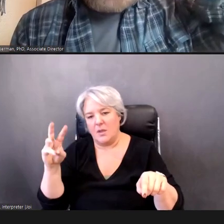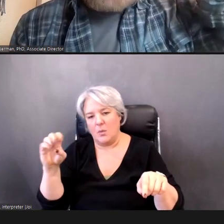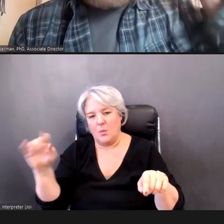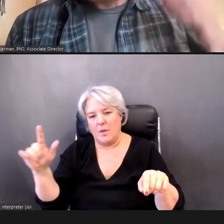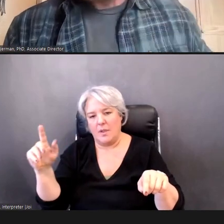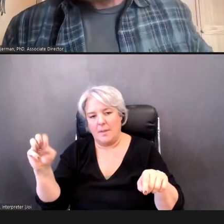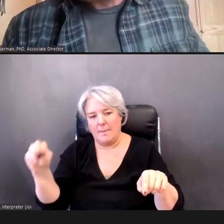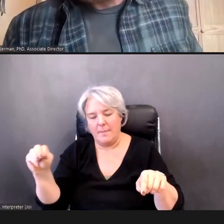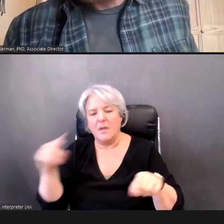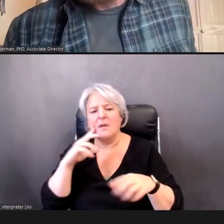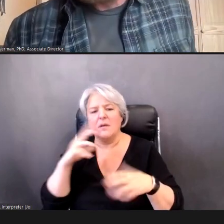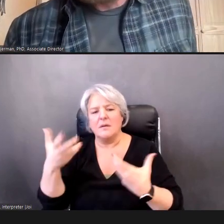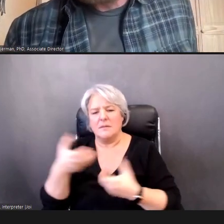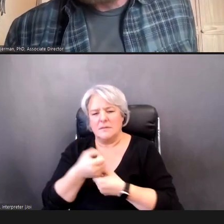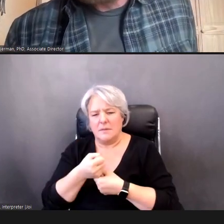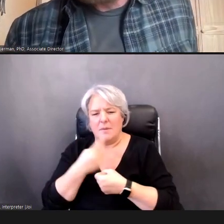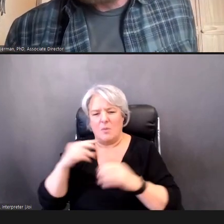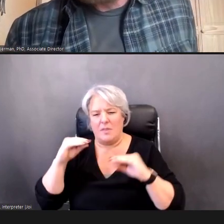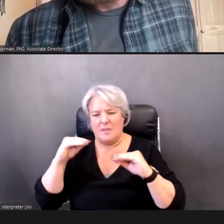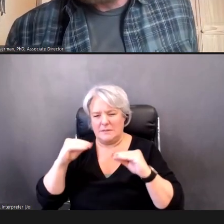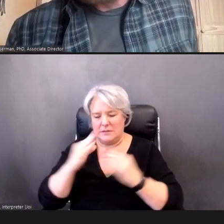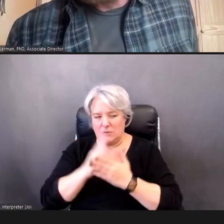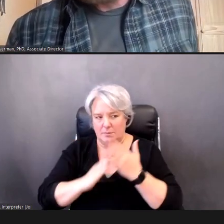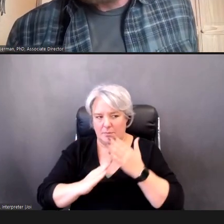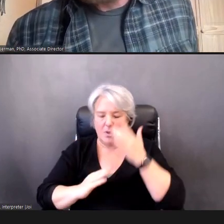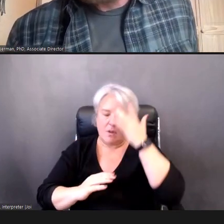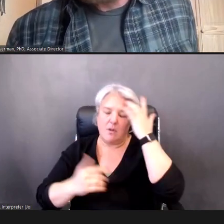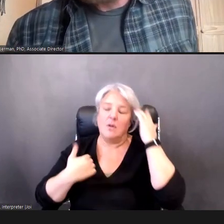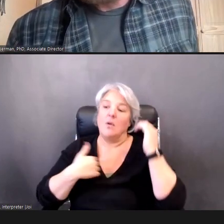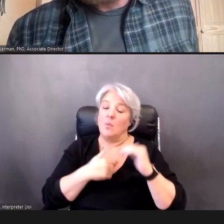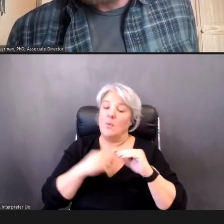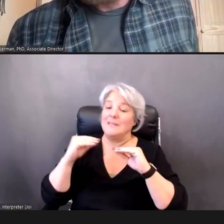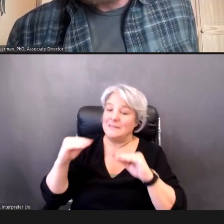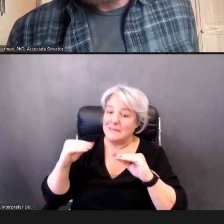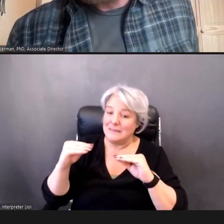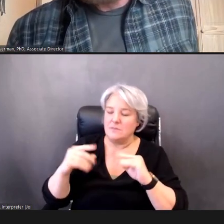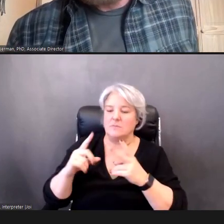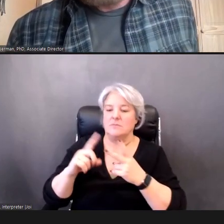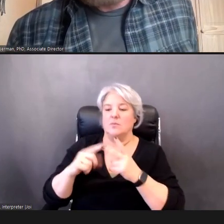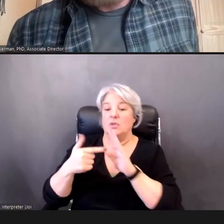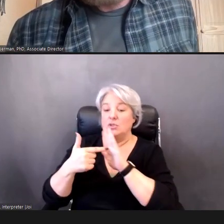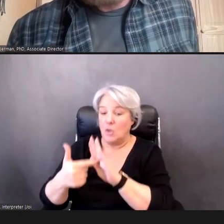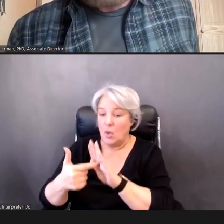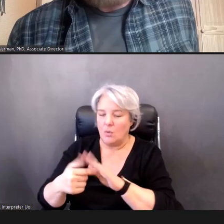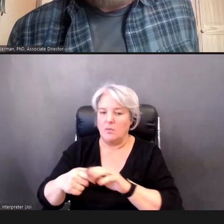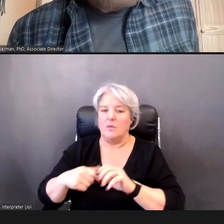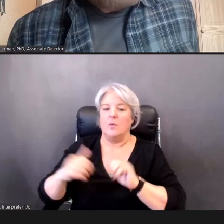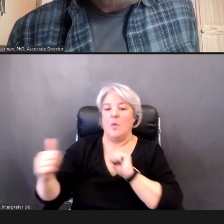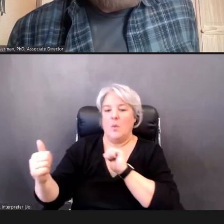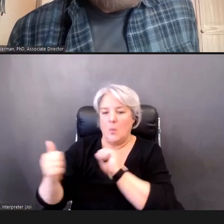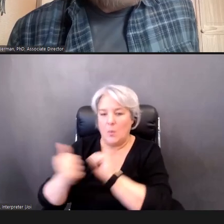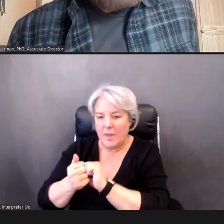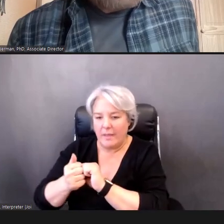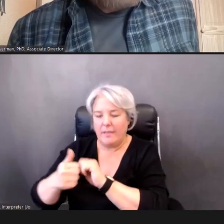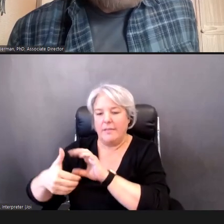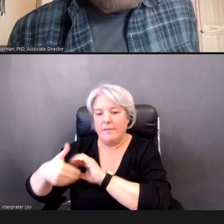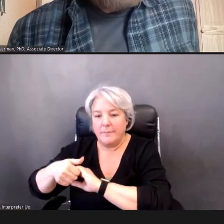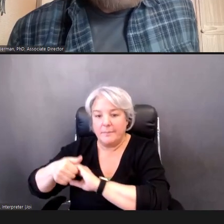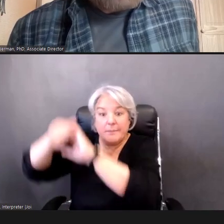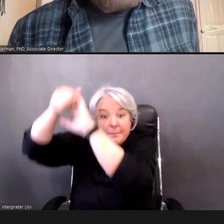part, we -- we instruct, we show, we do it with them, and we try to make it fun.